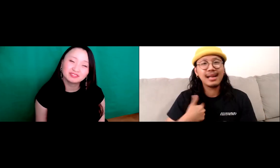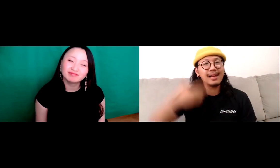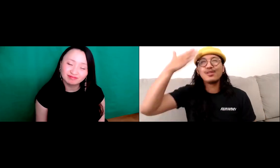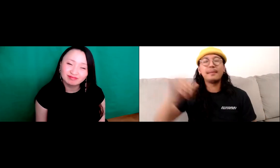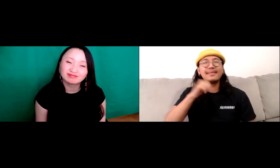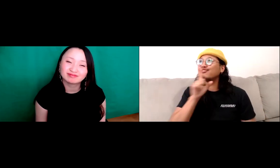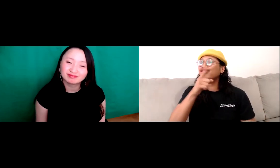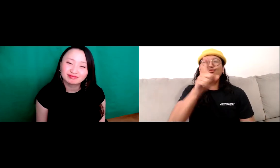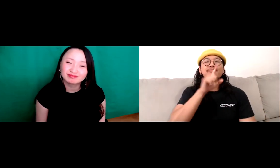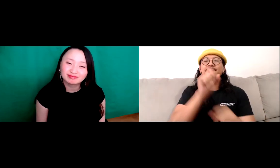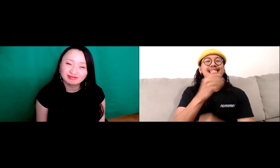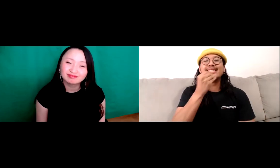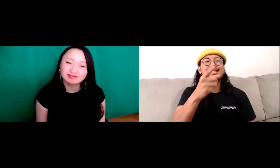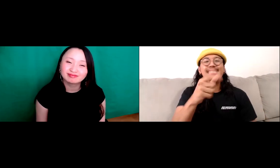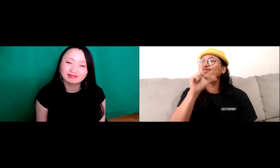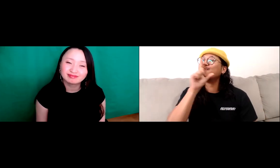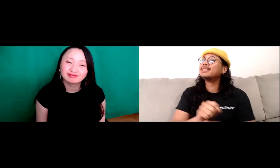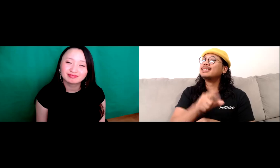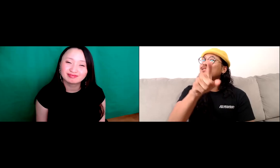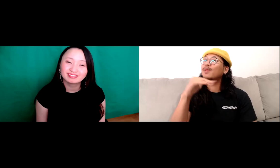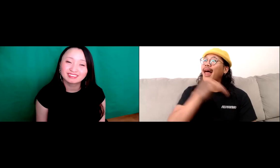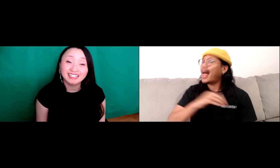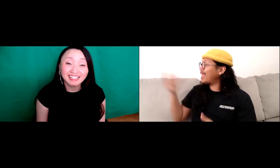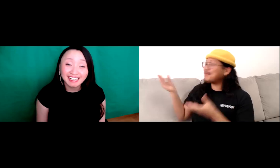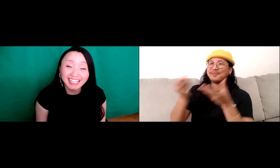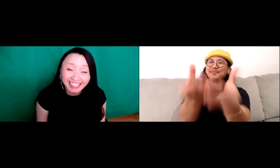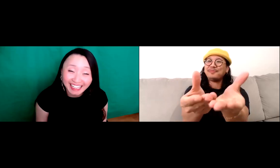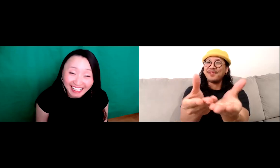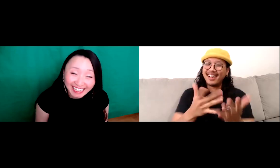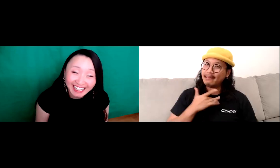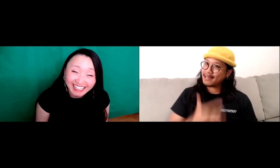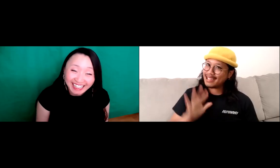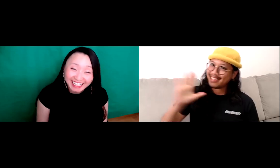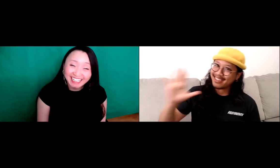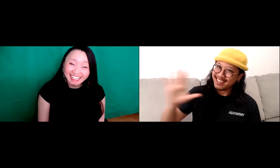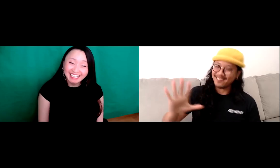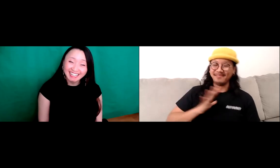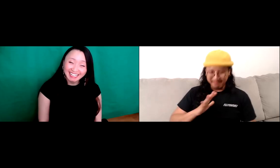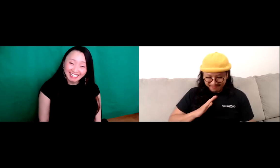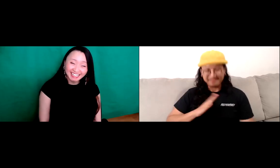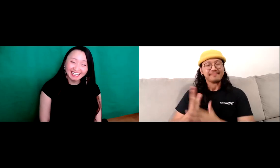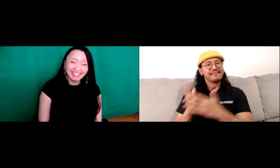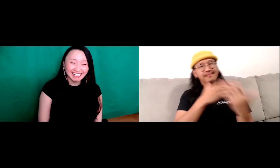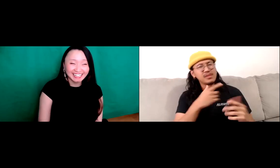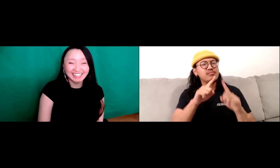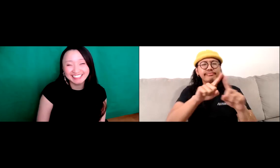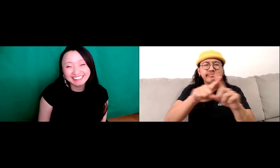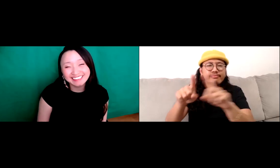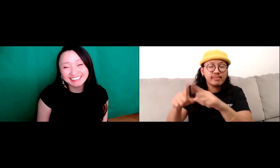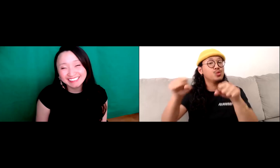till know I'm done. They keep feeding you, you will, you know, they'll be like, nope, you're still hungry you need to eat more.